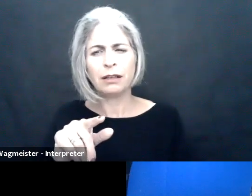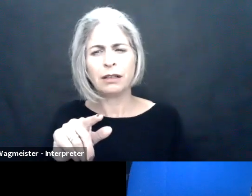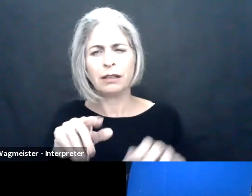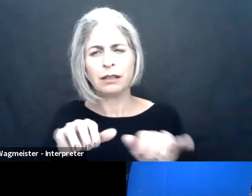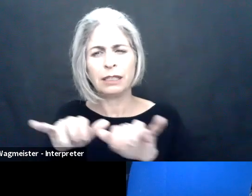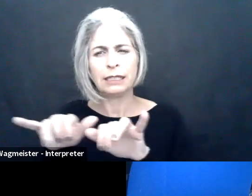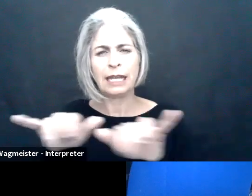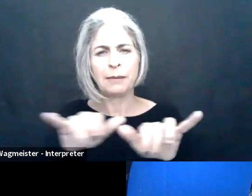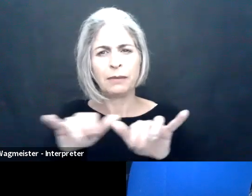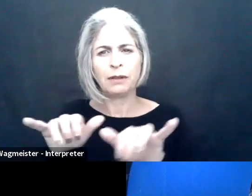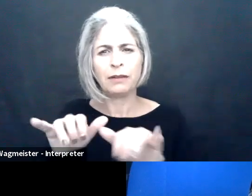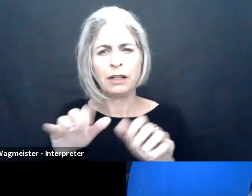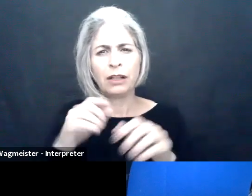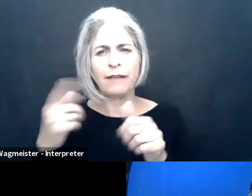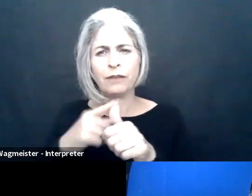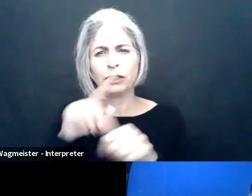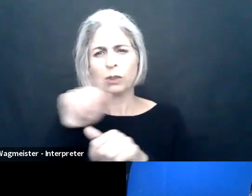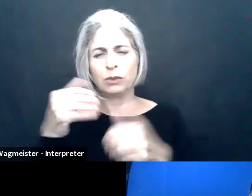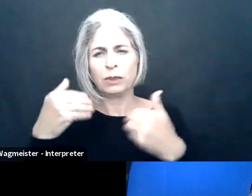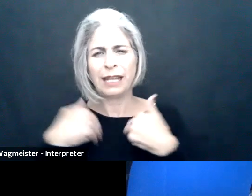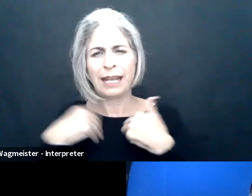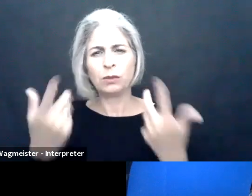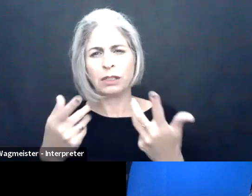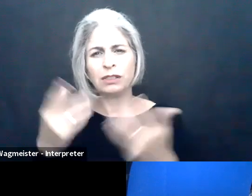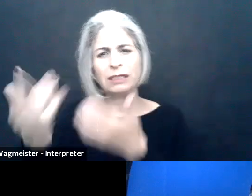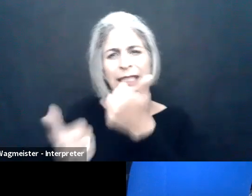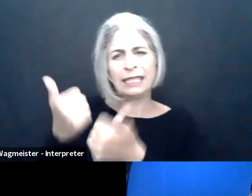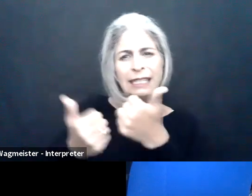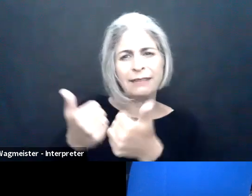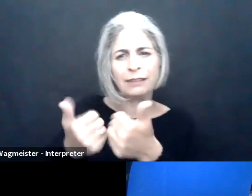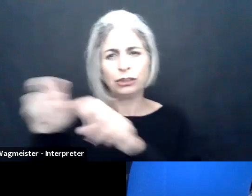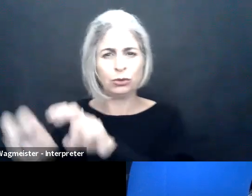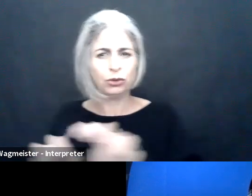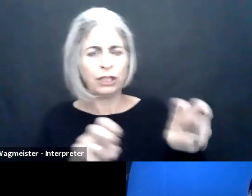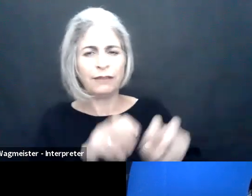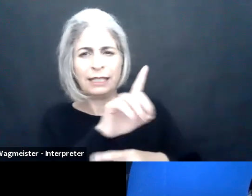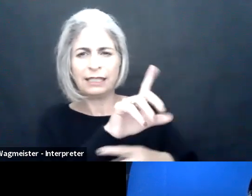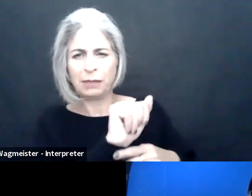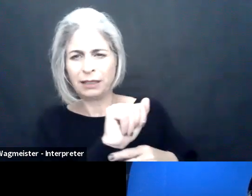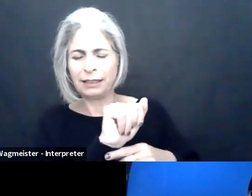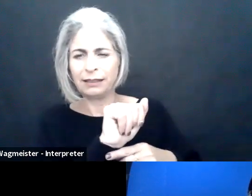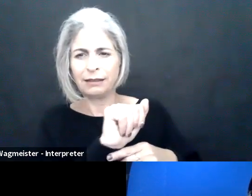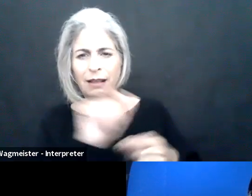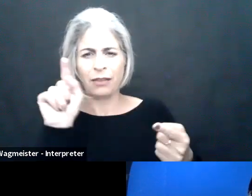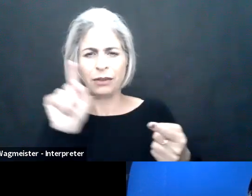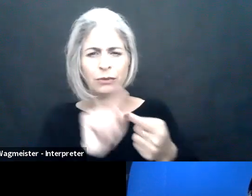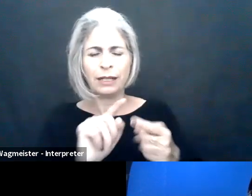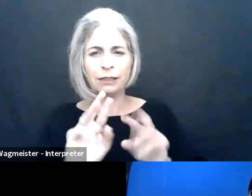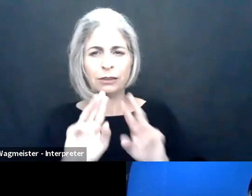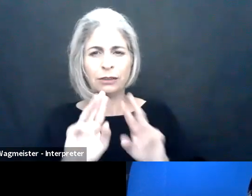And the first question we had was whether or not you saw the shift to virtual workplaces as favorable or unfavorable to the employment of persons